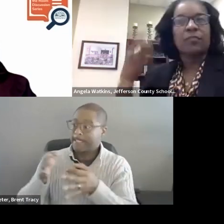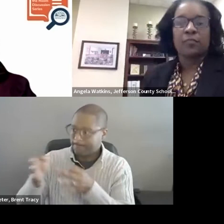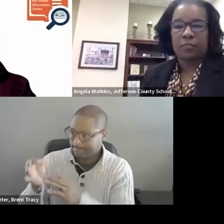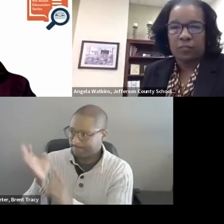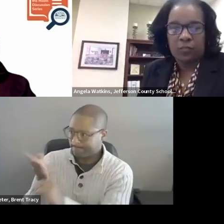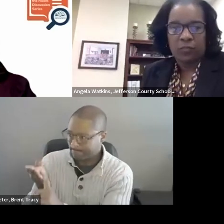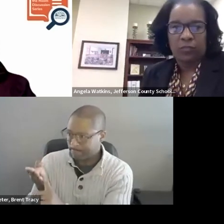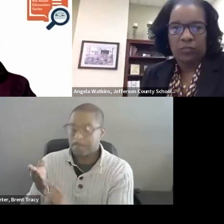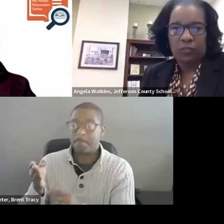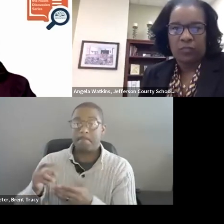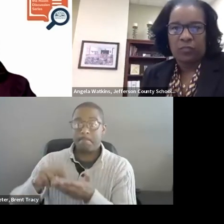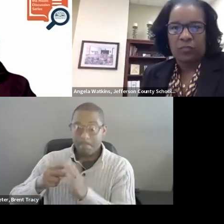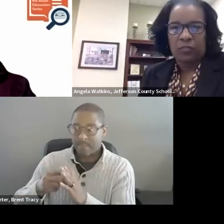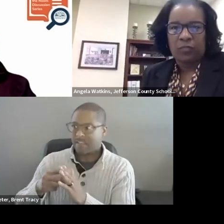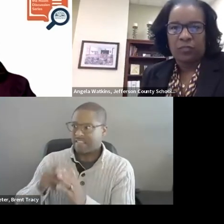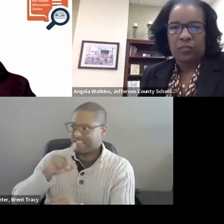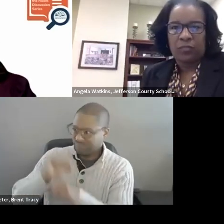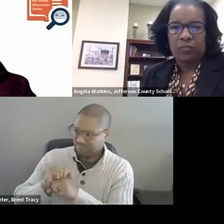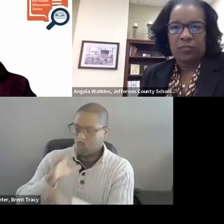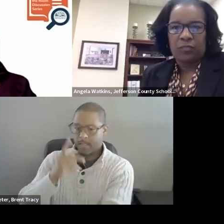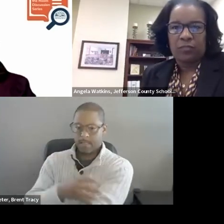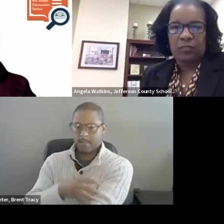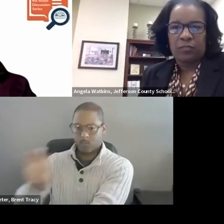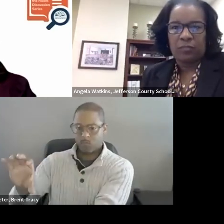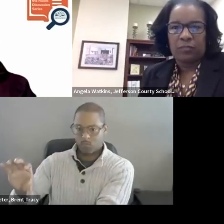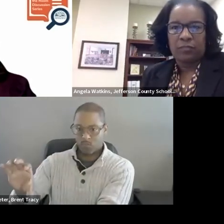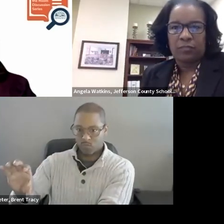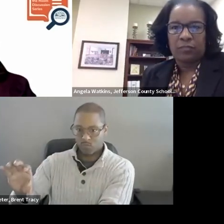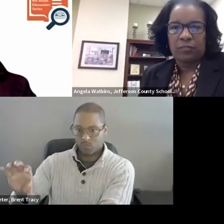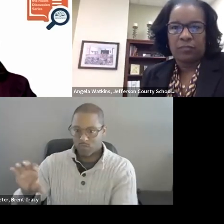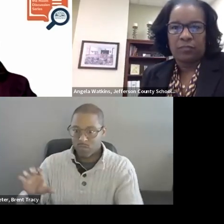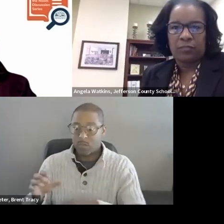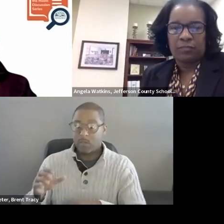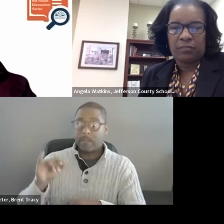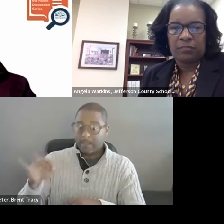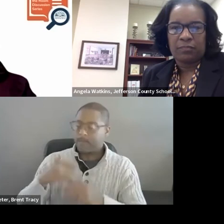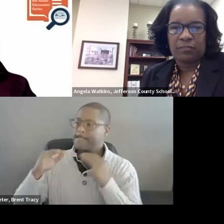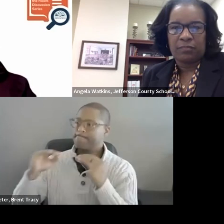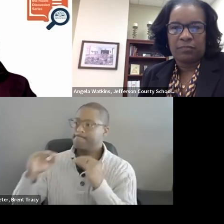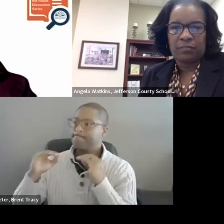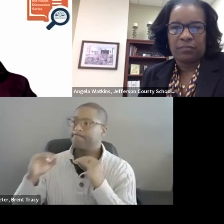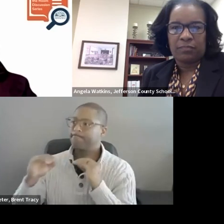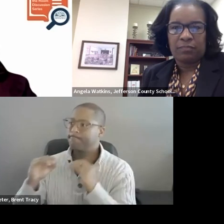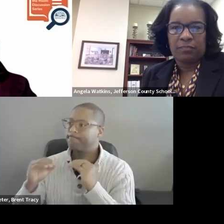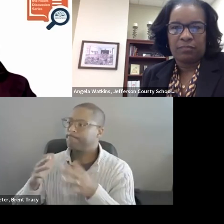for the real empowerment because you could check to make sure that they are understanding the direction that you were wanting them to go.